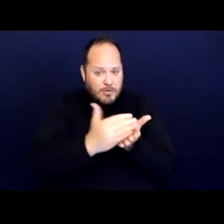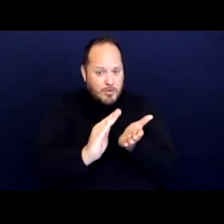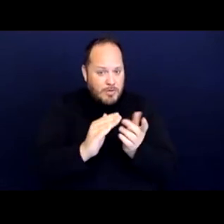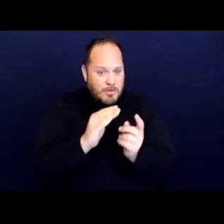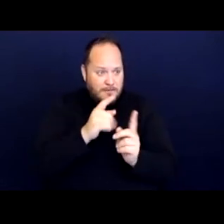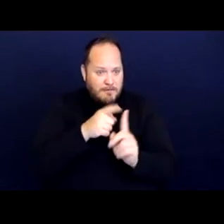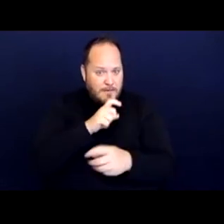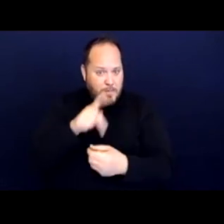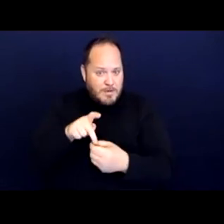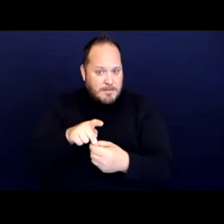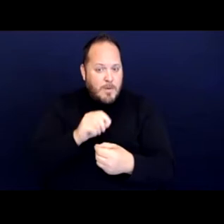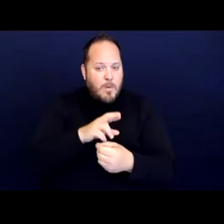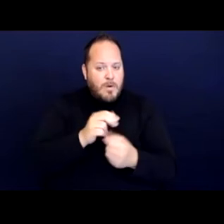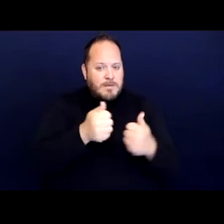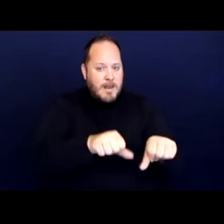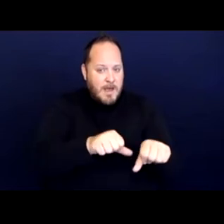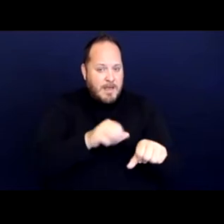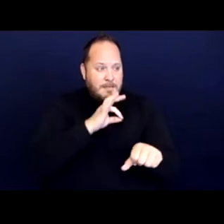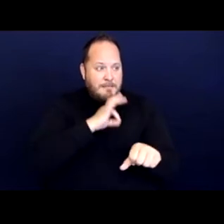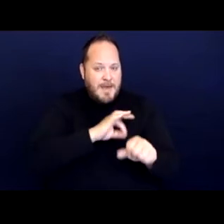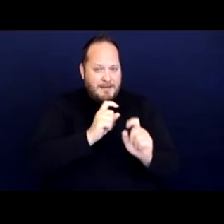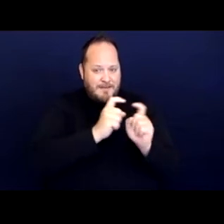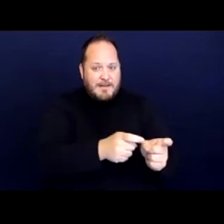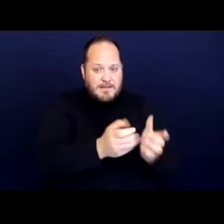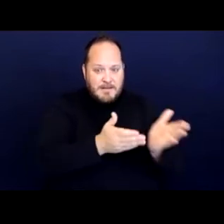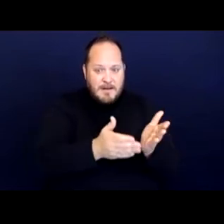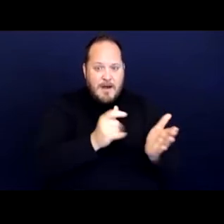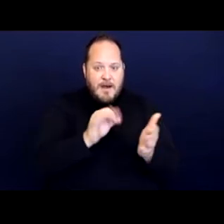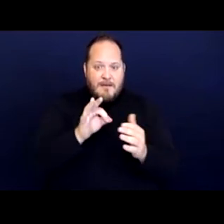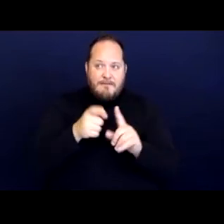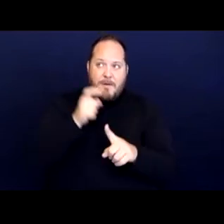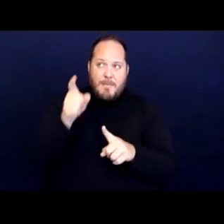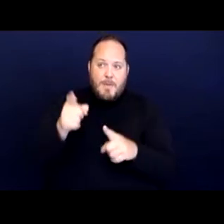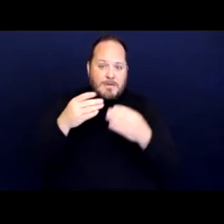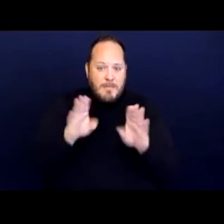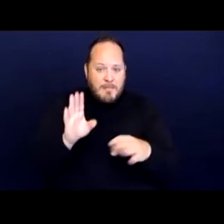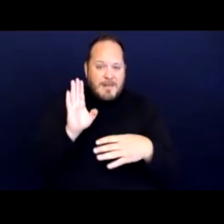or denied the benefit of the public entity, services, programs, or activities